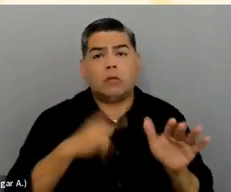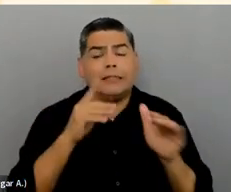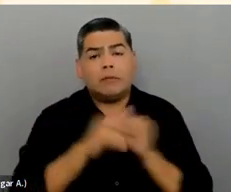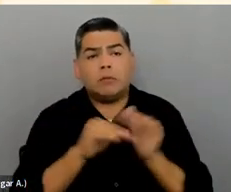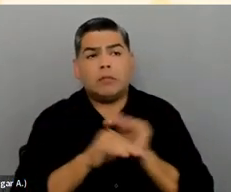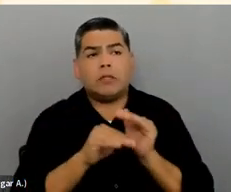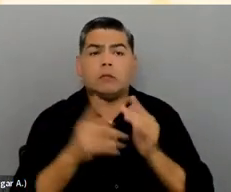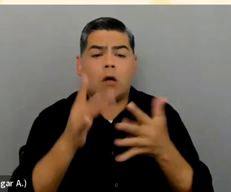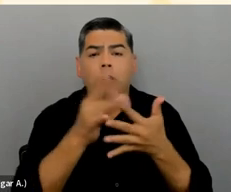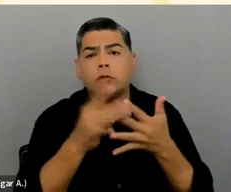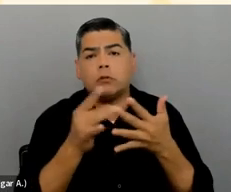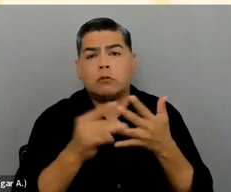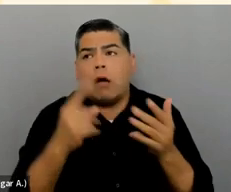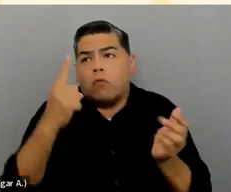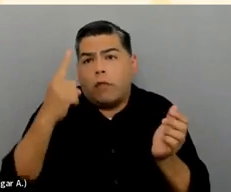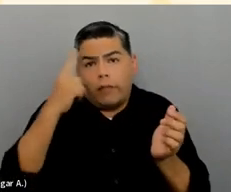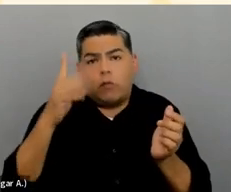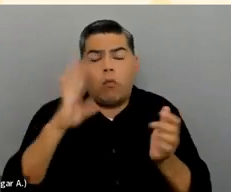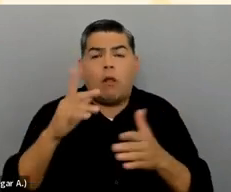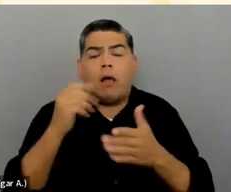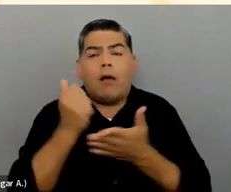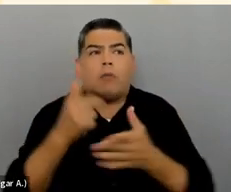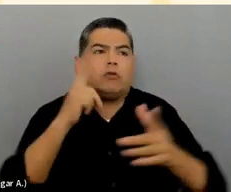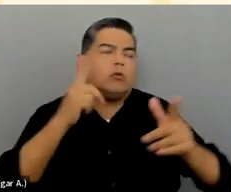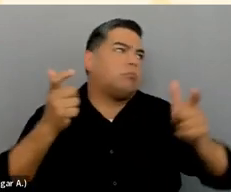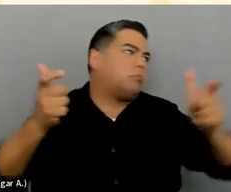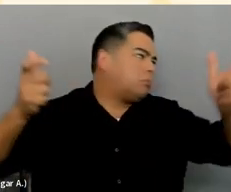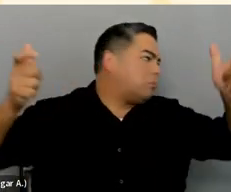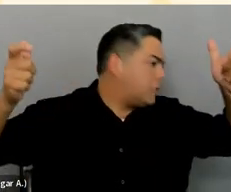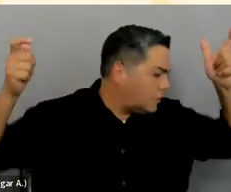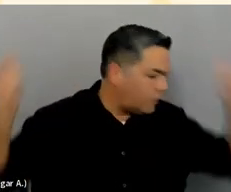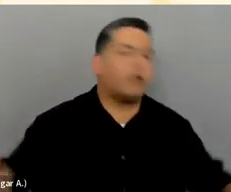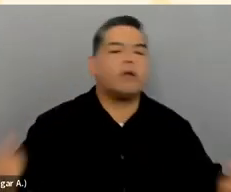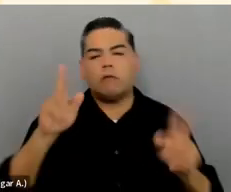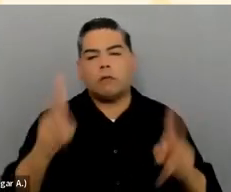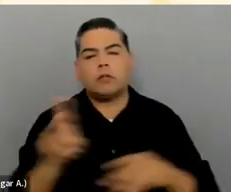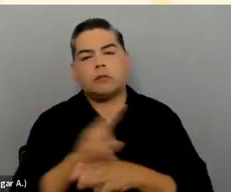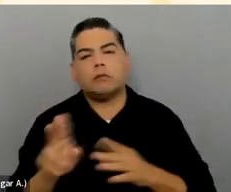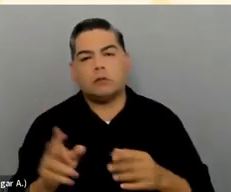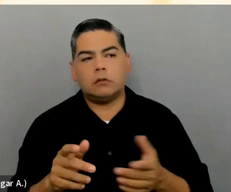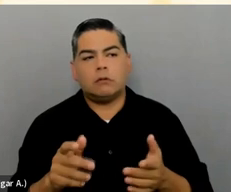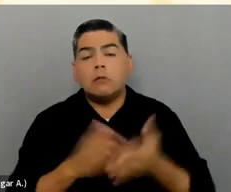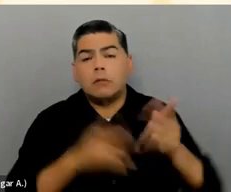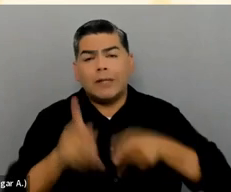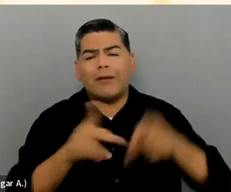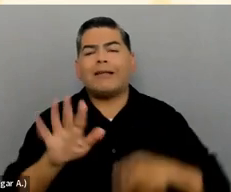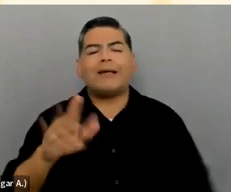to make that much more of a difference for the end users. And some people could argue that having all those extra options